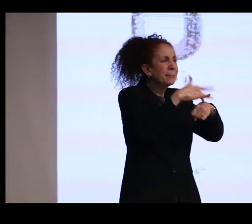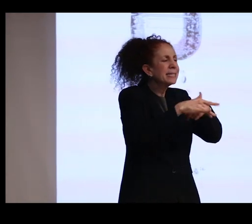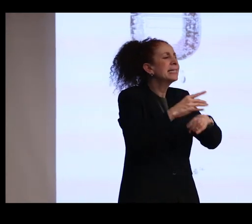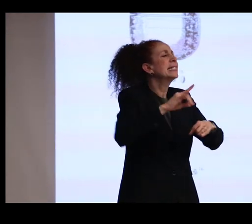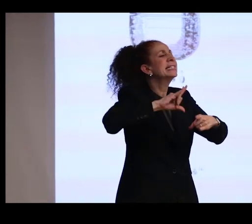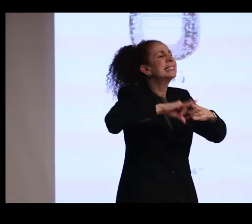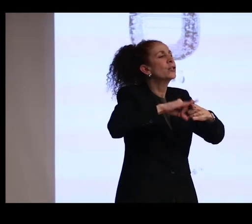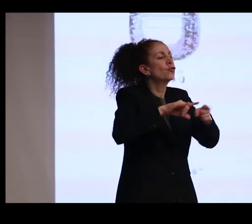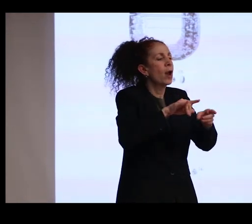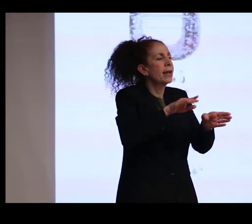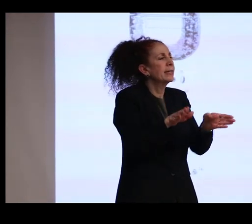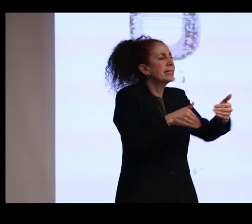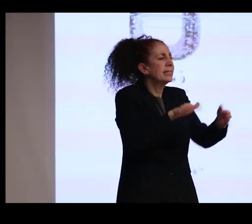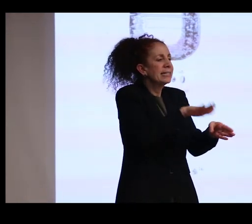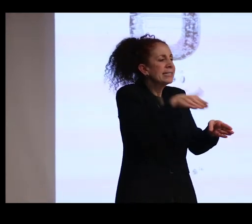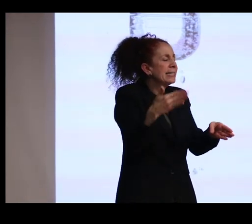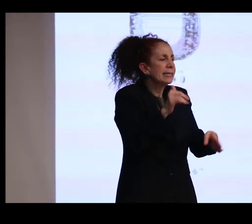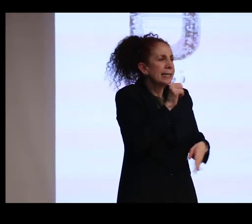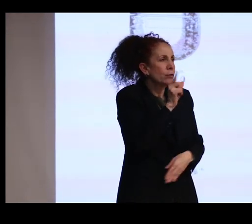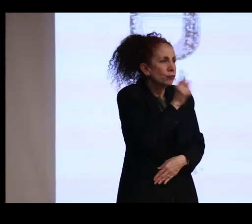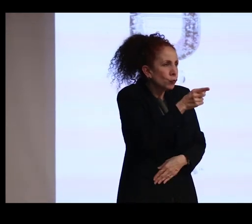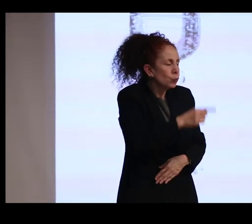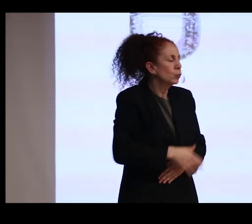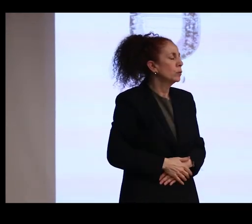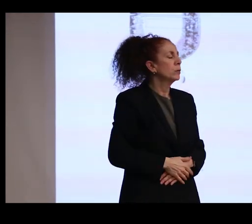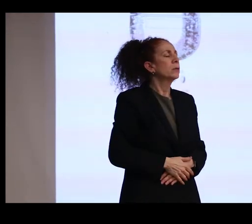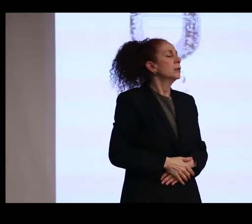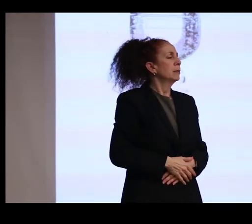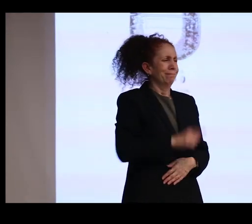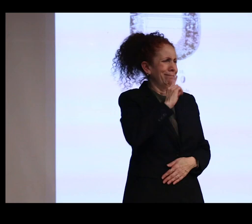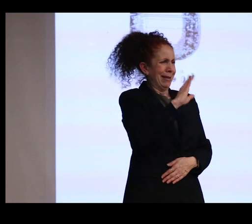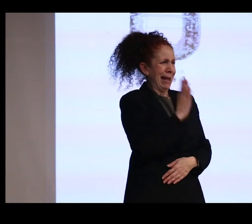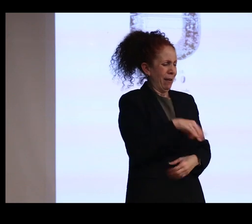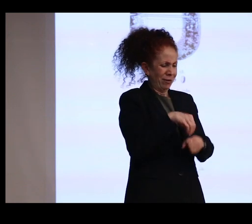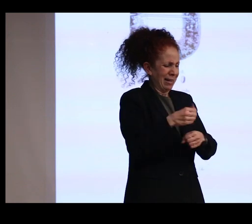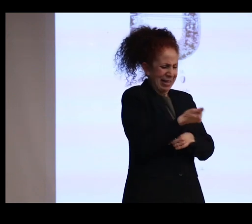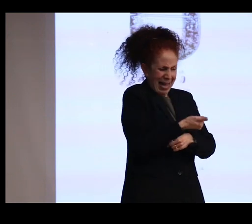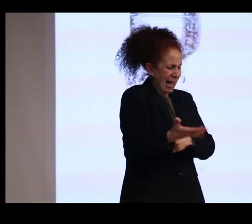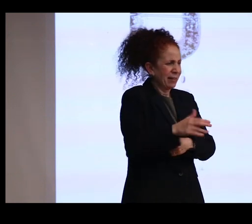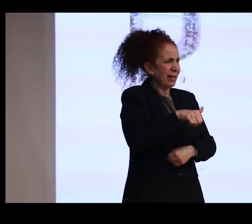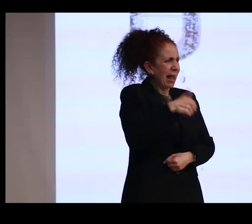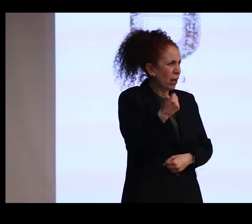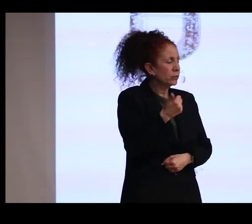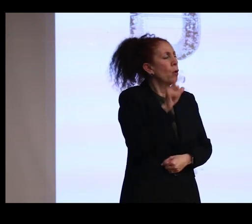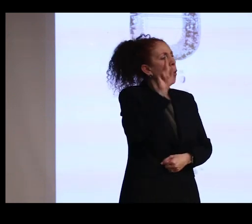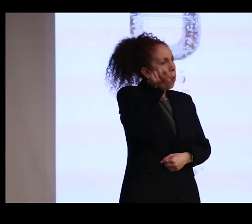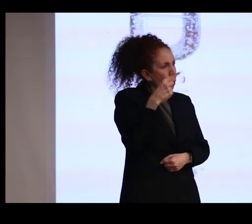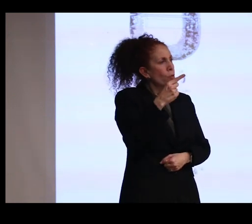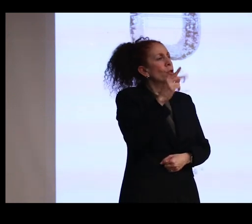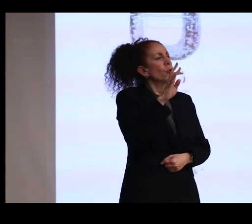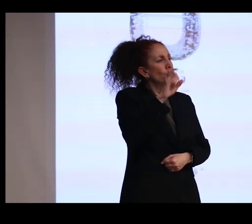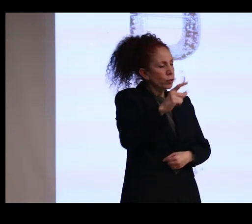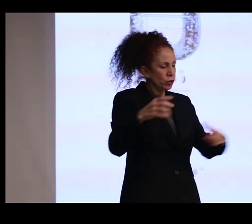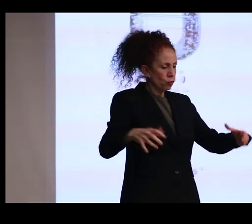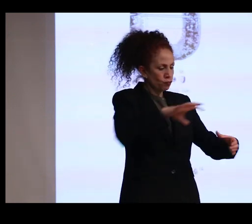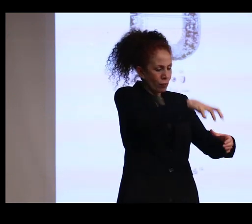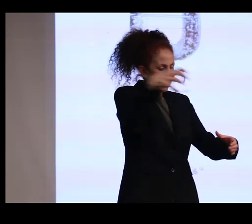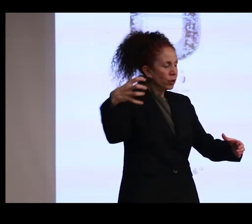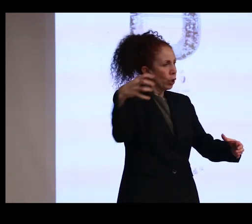It has never, since it first came to my care, been preserved in anything else other than the crystal reliquary in which it was originally found,